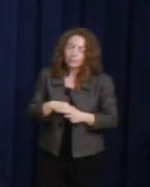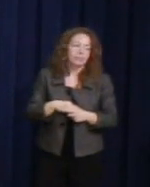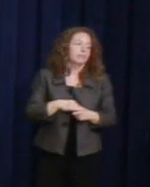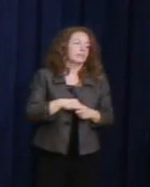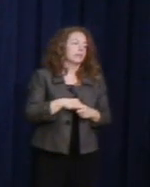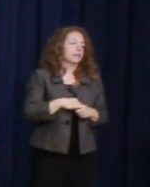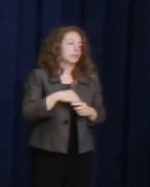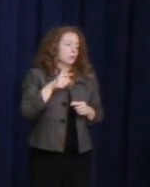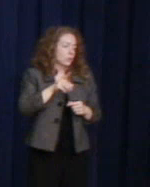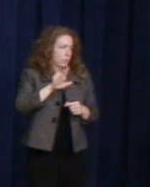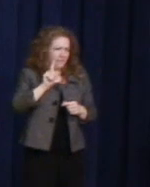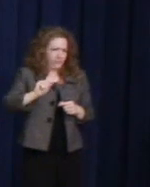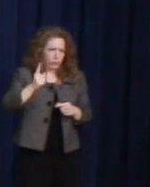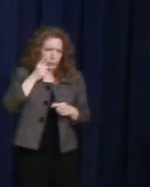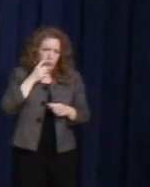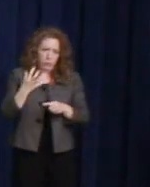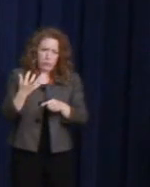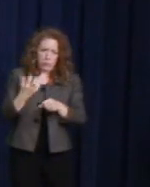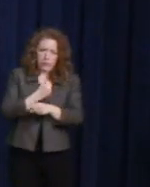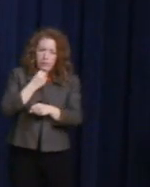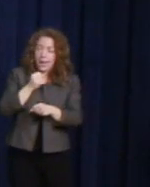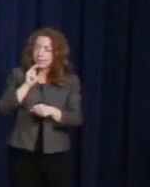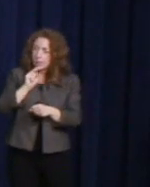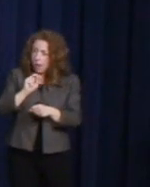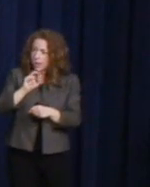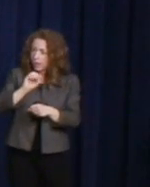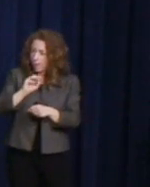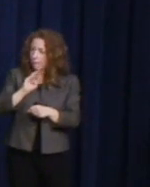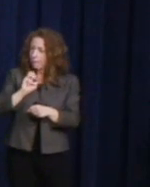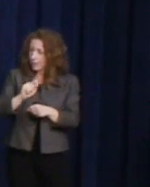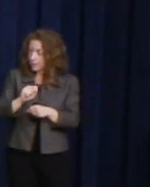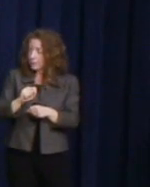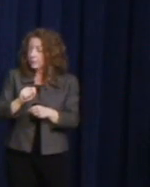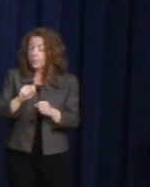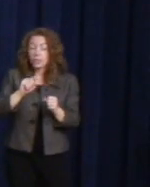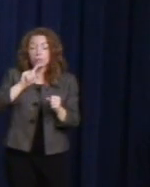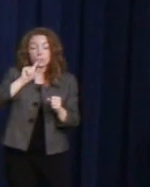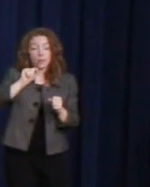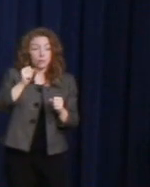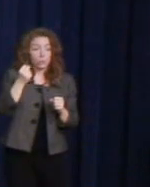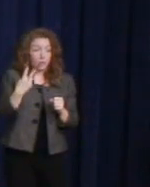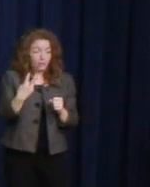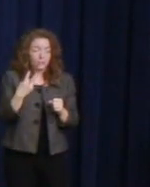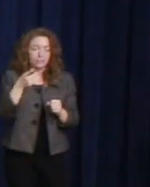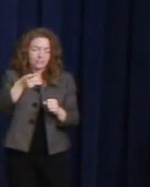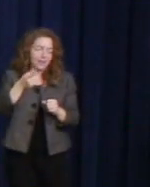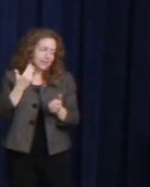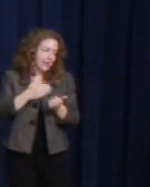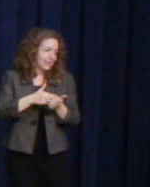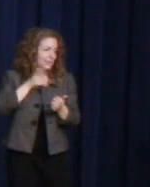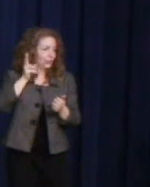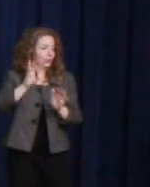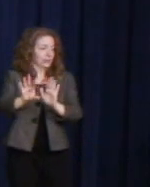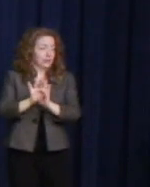And of course, in 2012, she made history again by becoming the first lesbian LGBT American